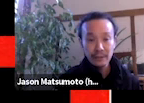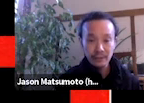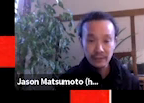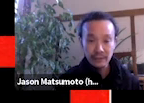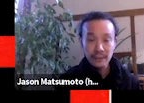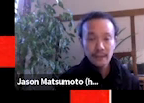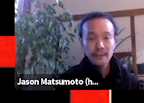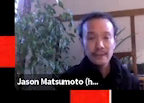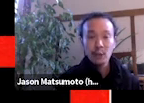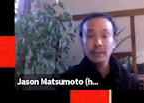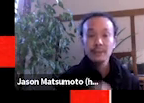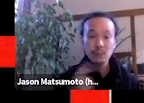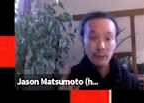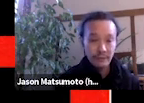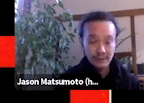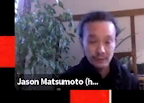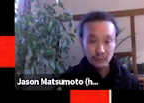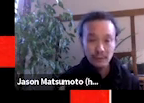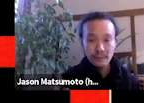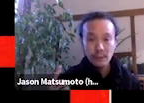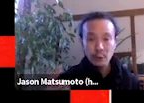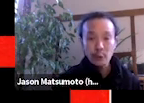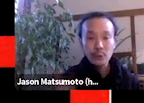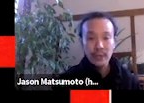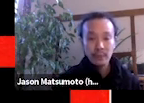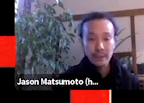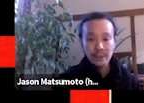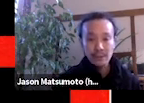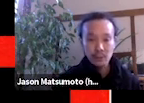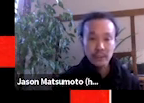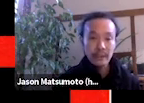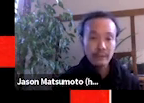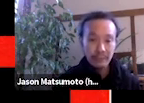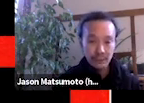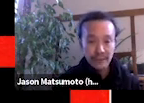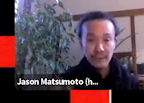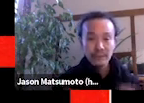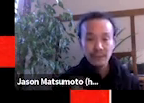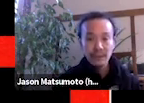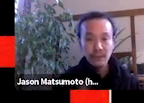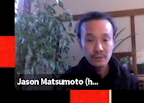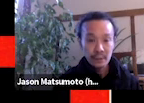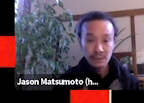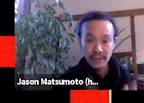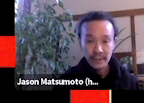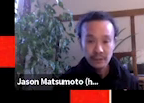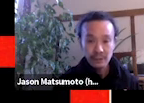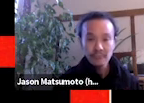the funding to help at least one festival go through that process. So we have between ten and $15,000 in cash.